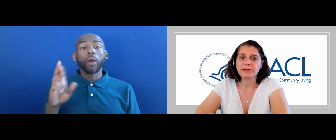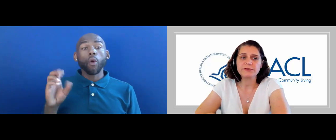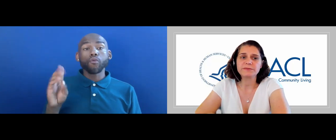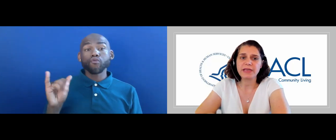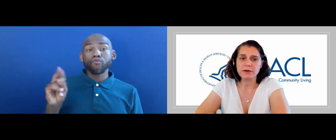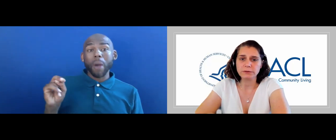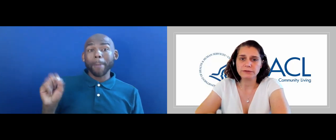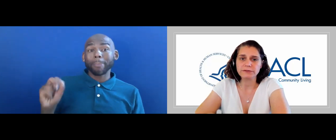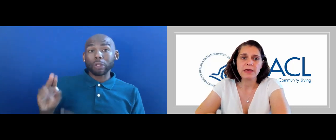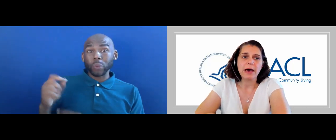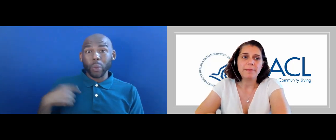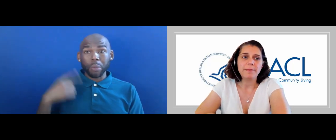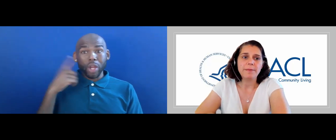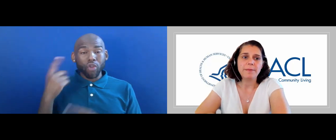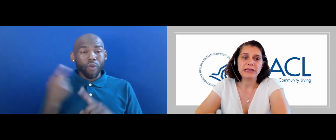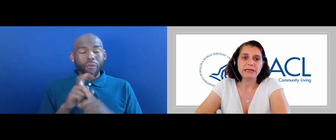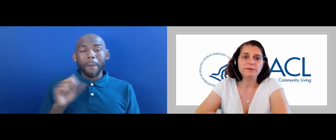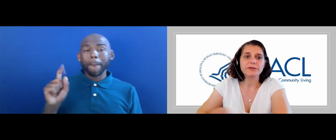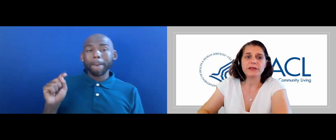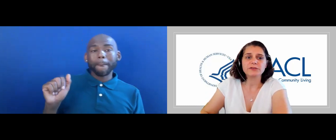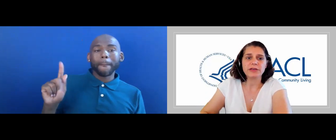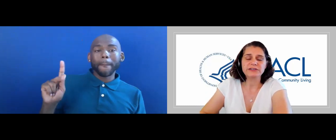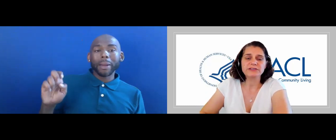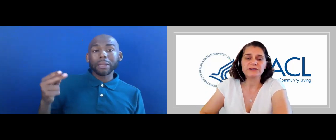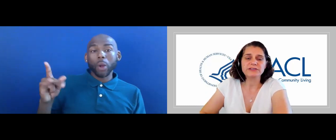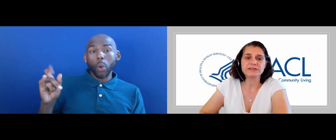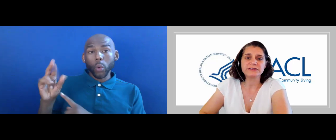STAKEHOLDERS ABOUT THE NEED FOR FEDERAL AGENCIES TO ADDRESS